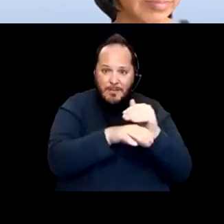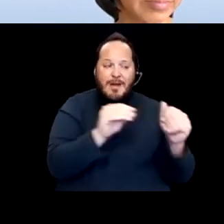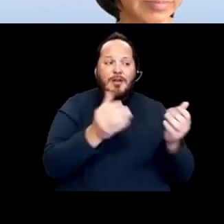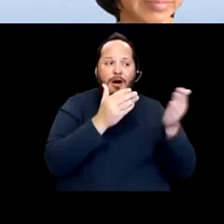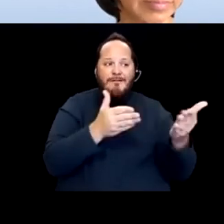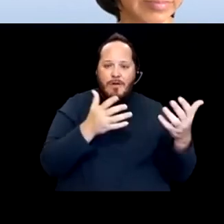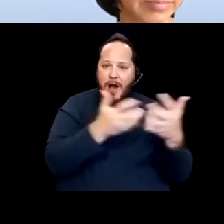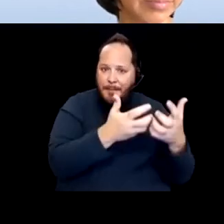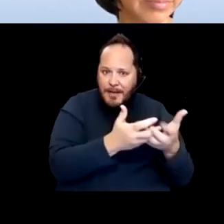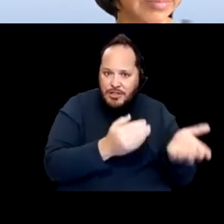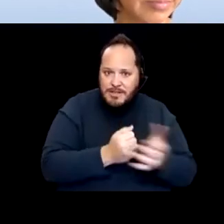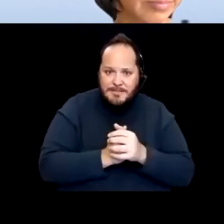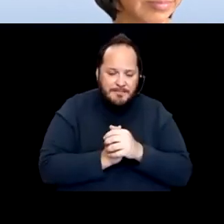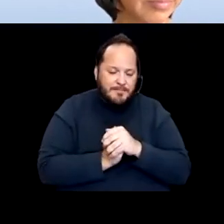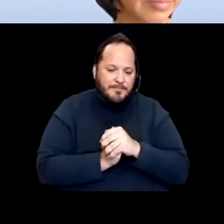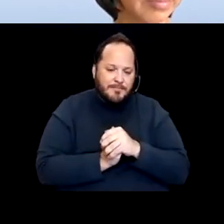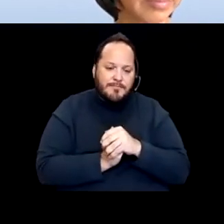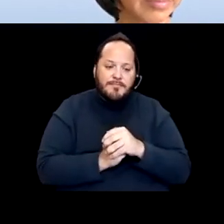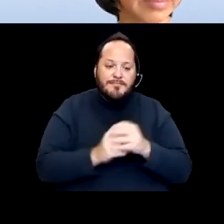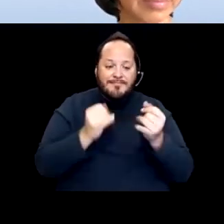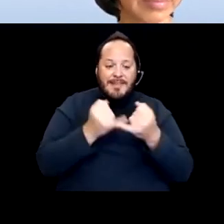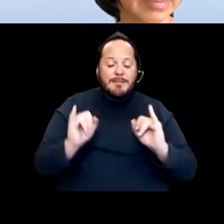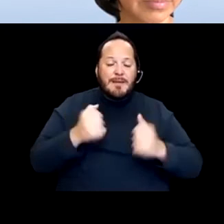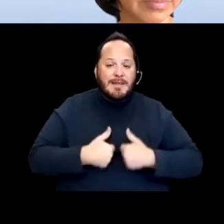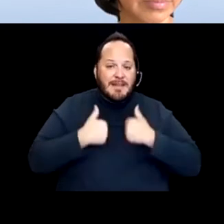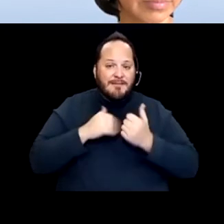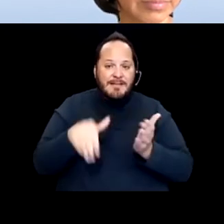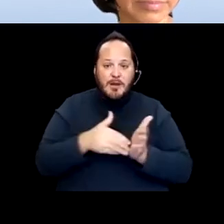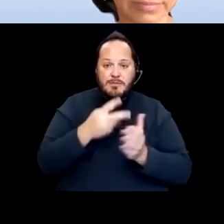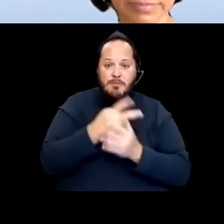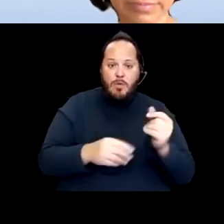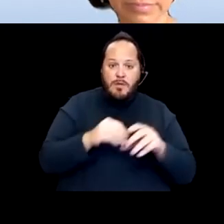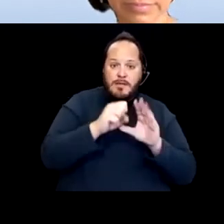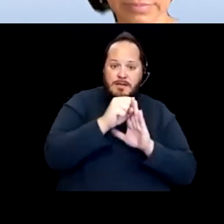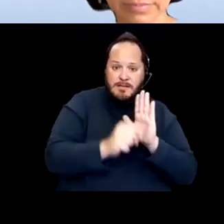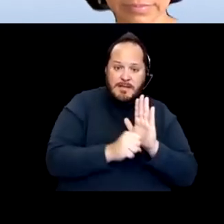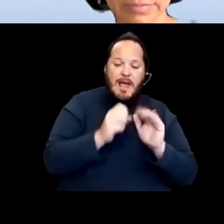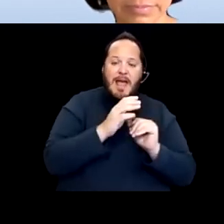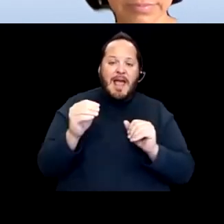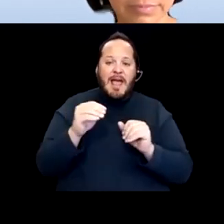So I think, you know, the independent living centers both statewide and in their local counties have